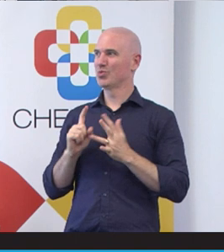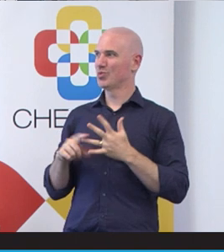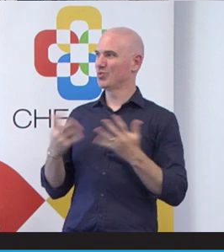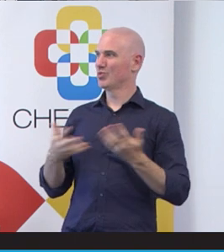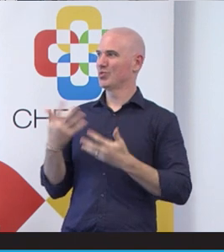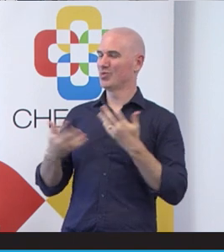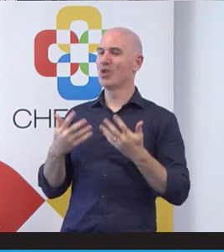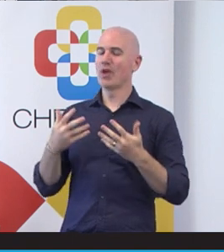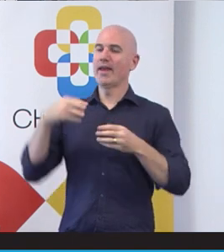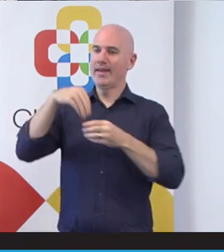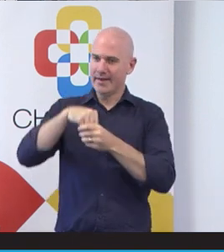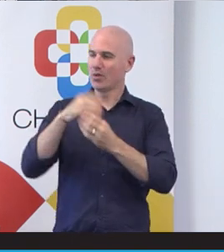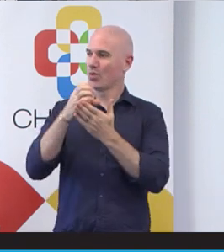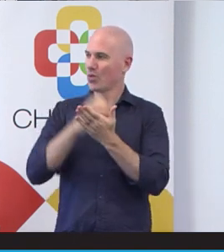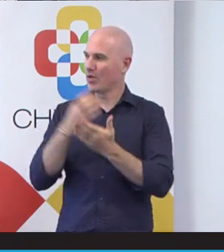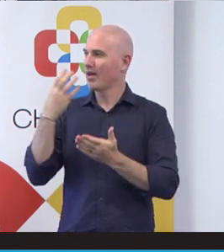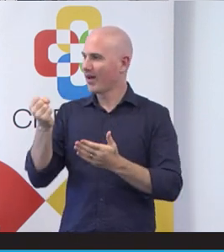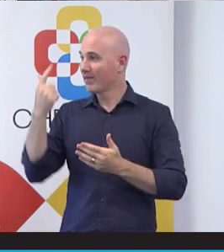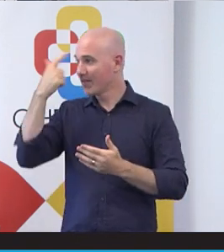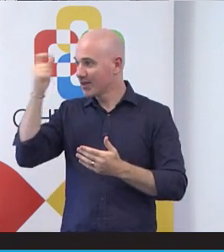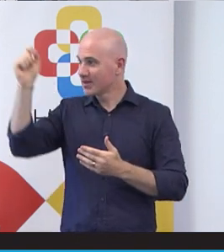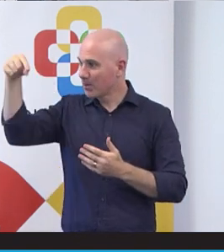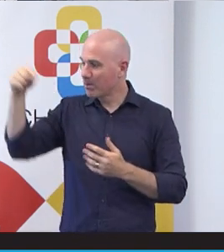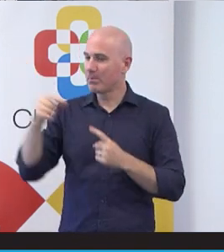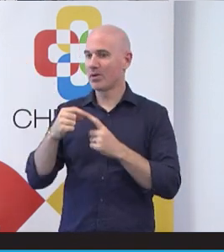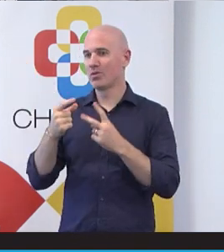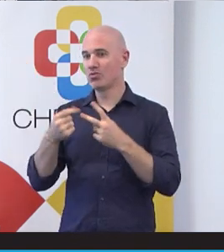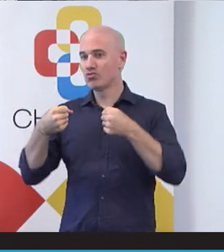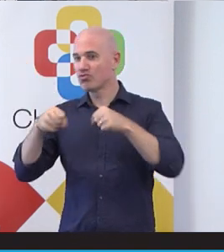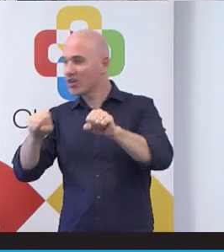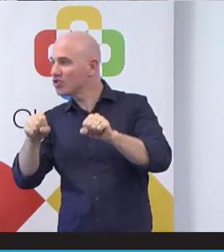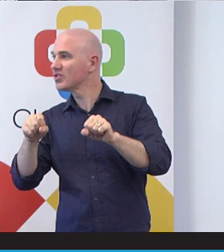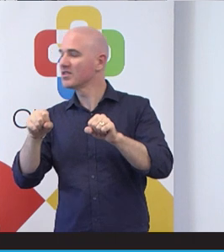is some tips and some strategies to help you apply what you've learned. And we've